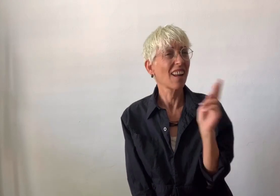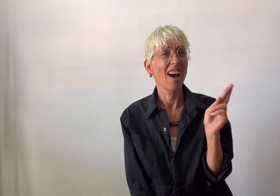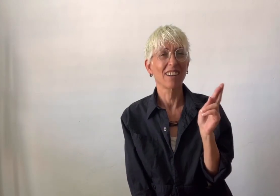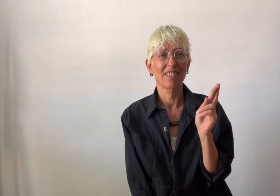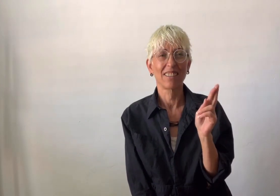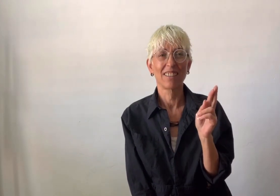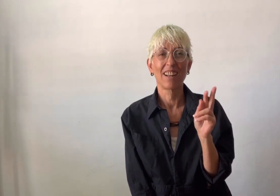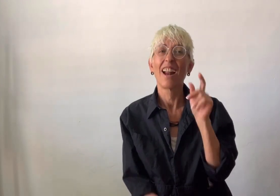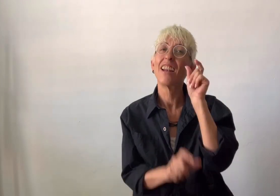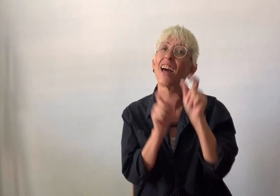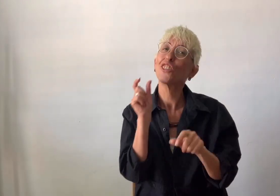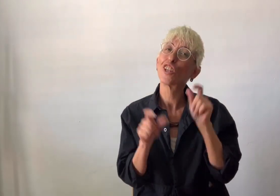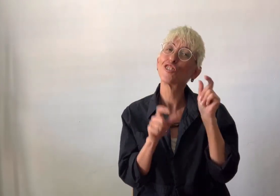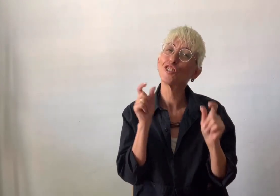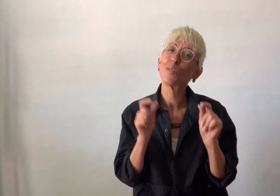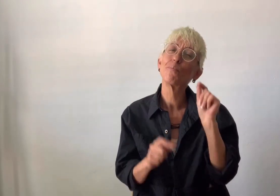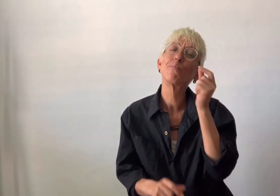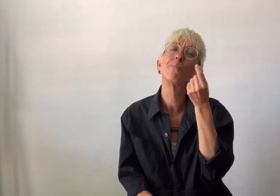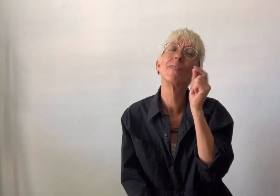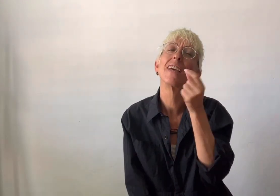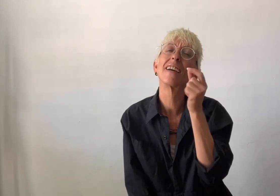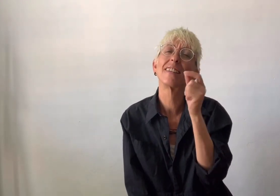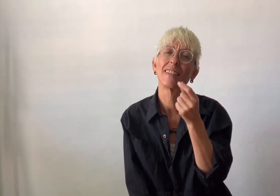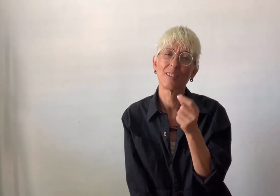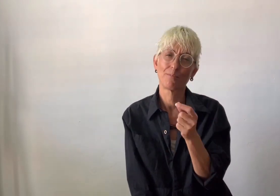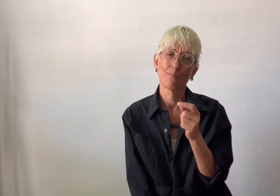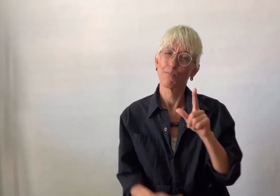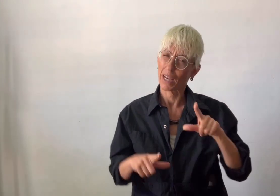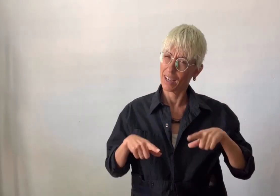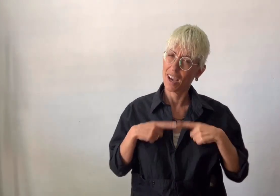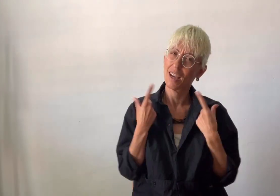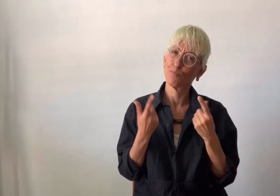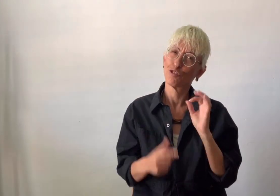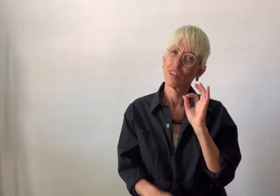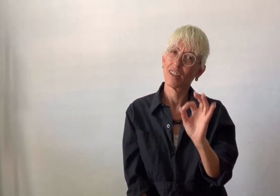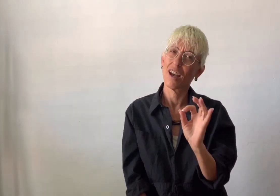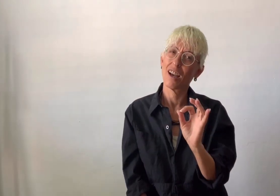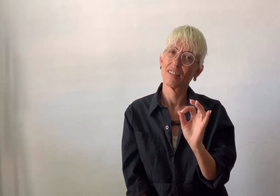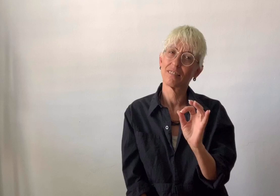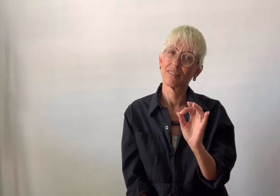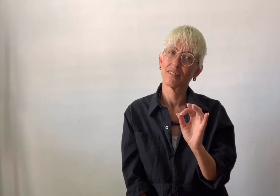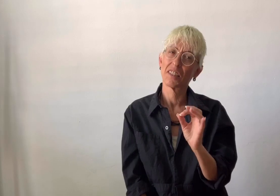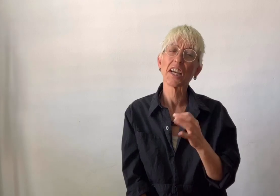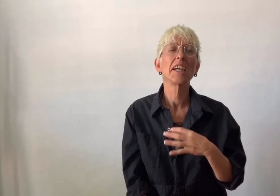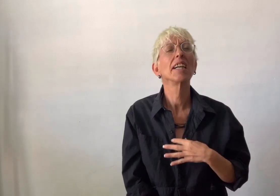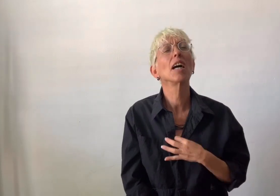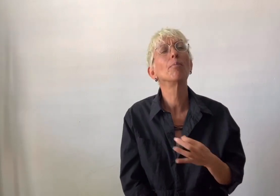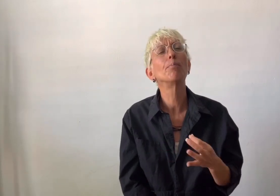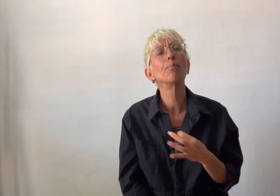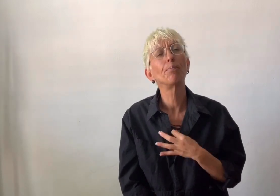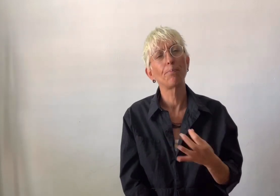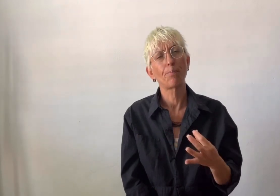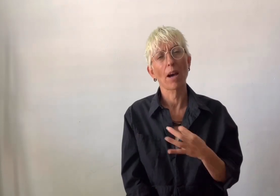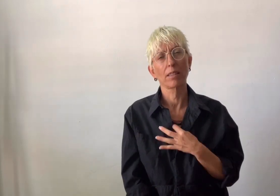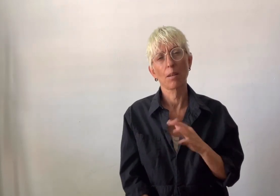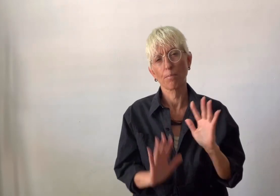Just a few many people in your life care